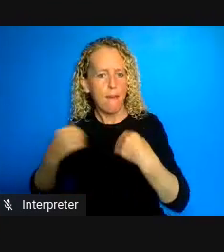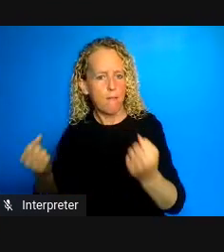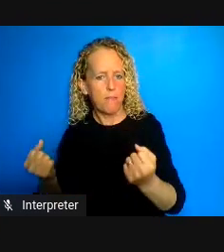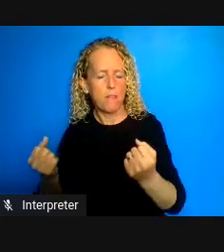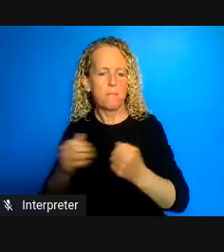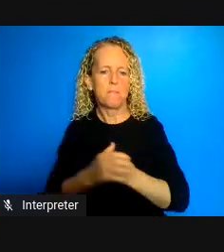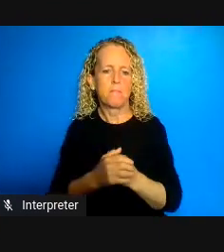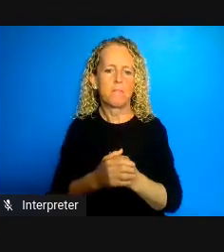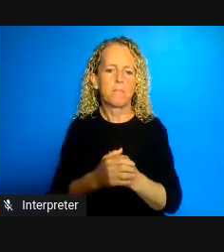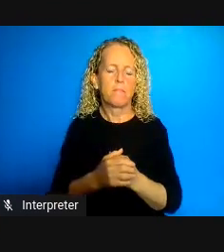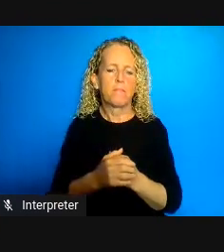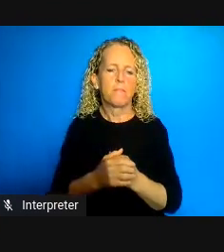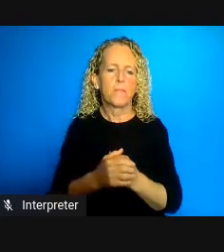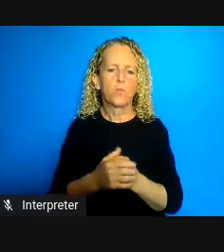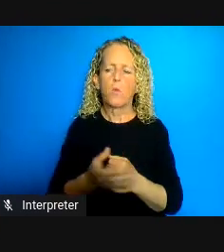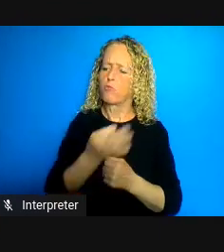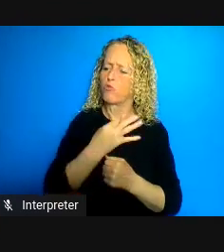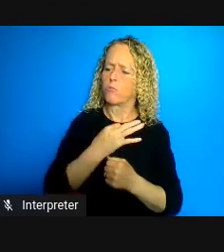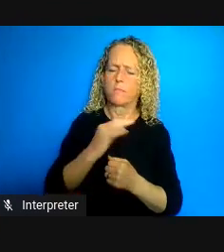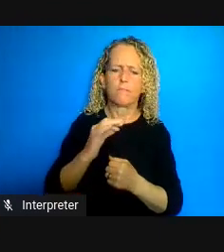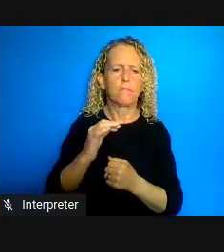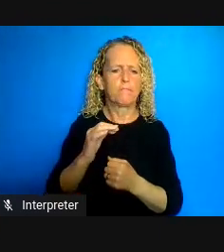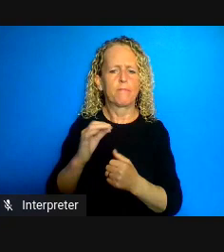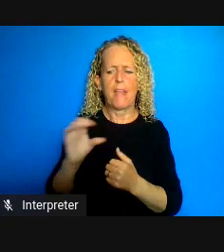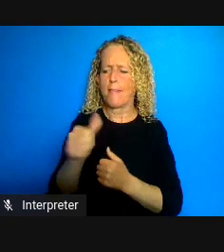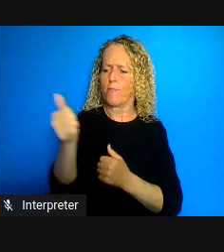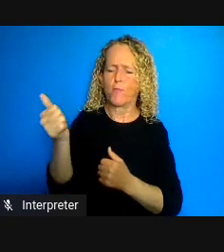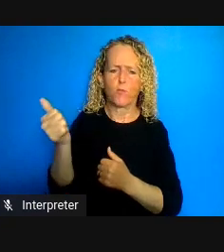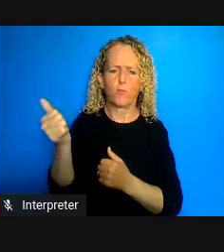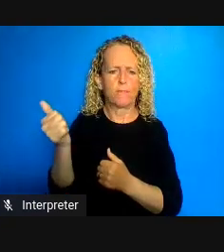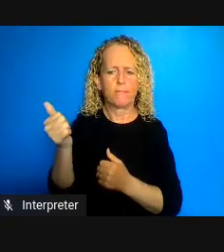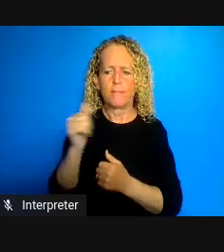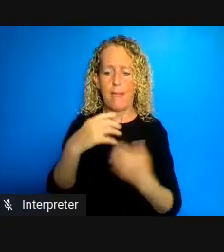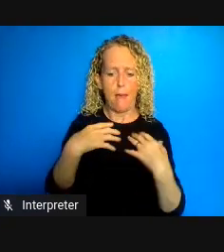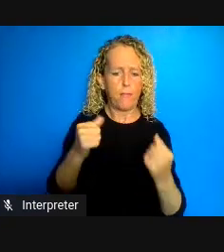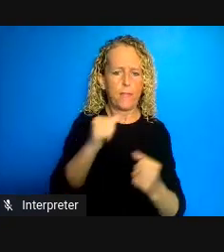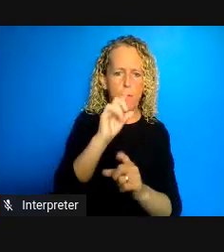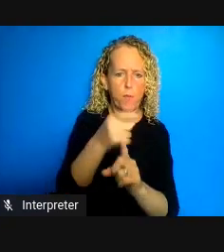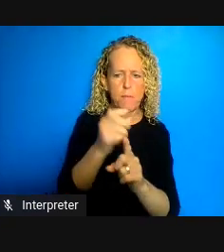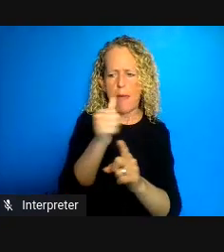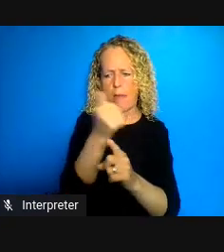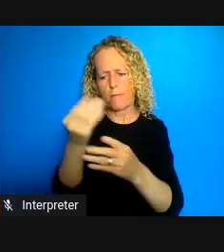social markers of difference and exclusion and the prison is a perfect